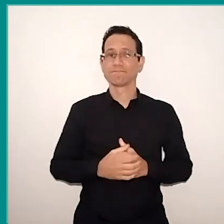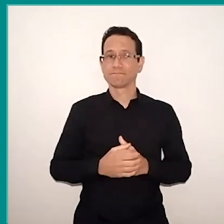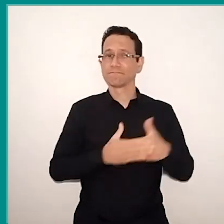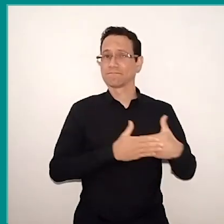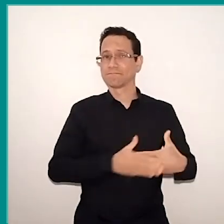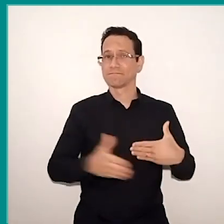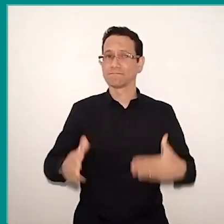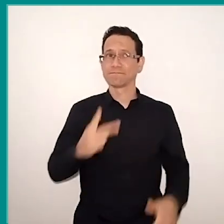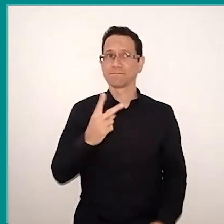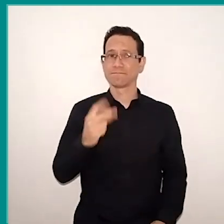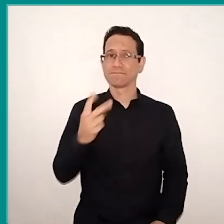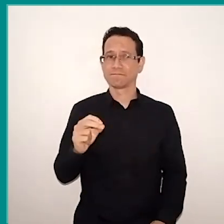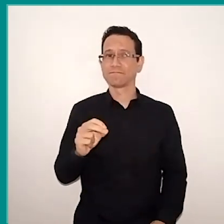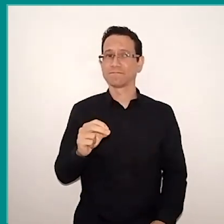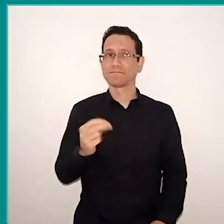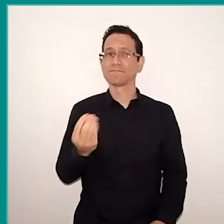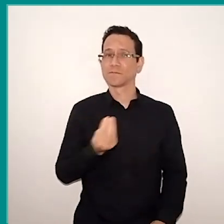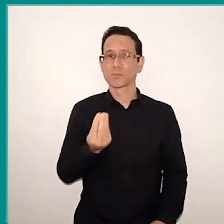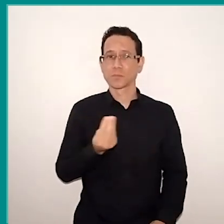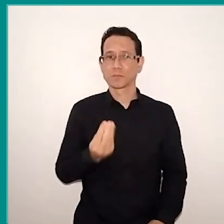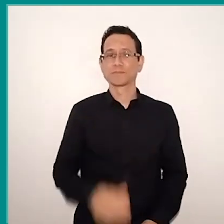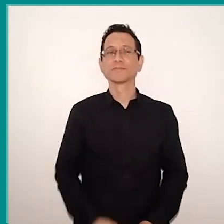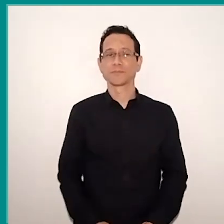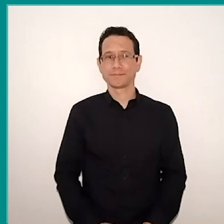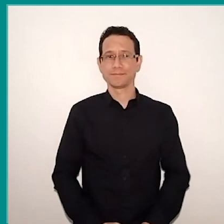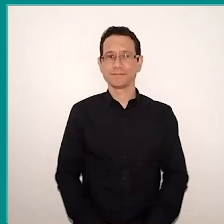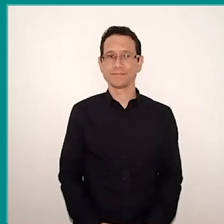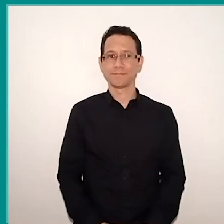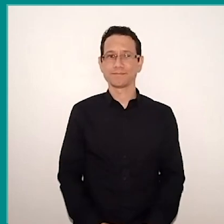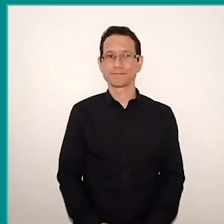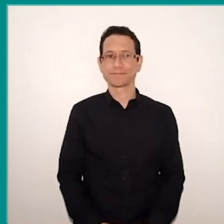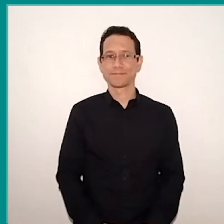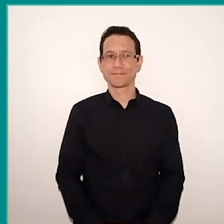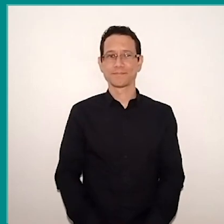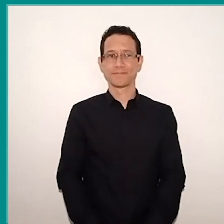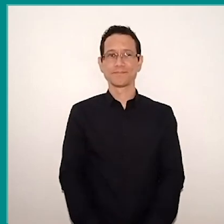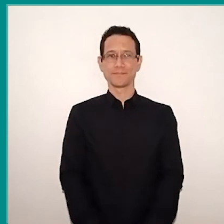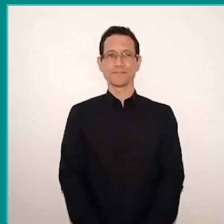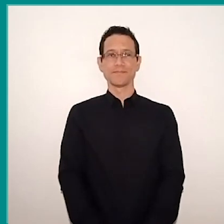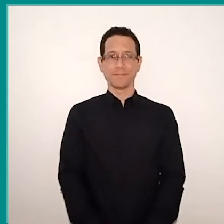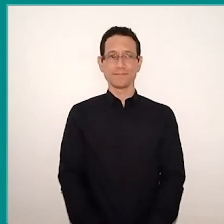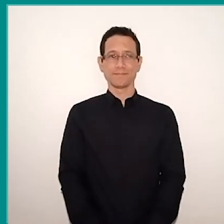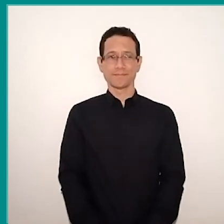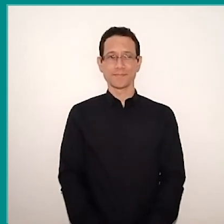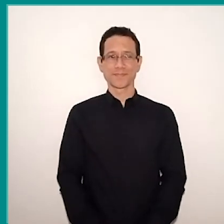how we handle it. So here we go. This is a project I have called “Leitura na Esquina”,